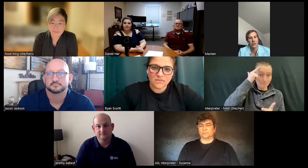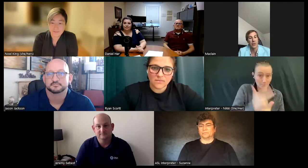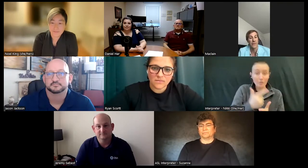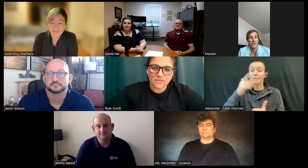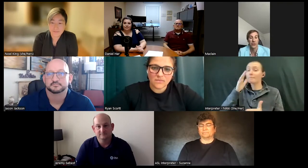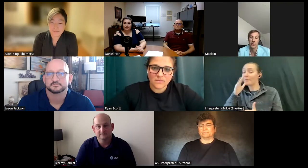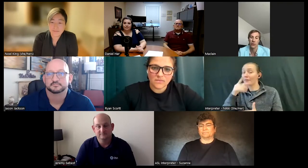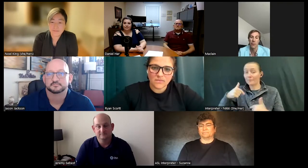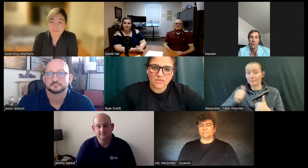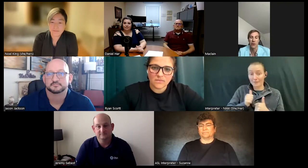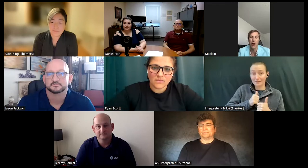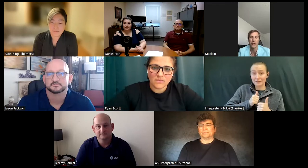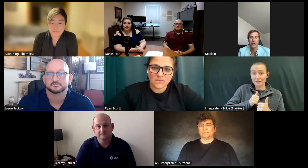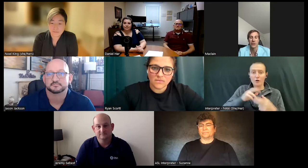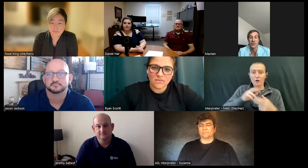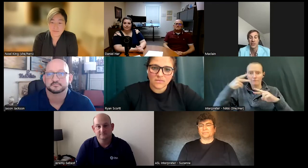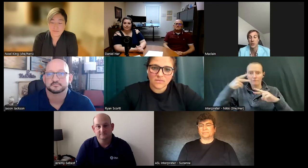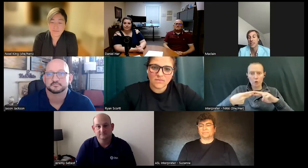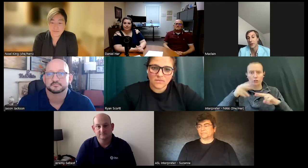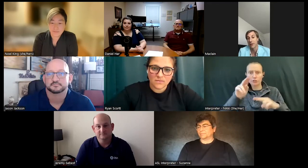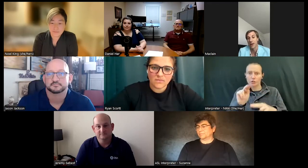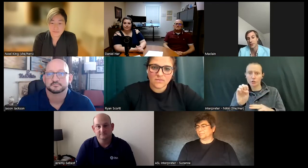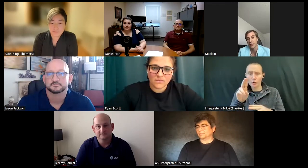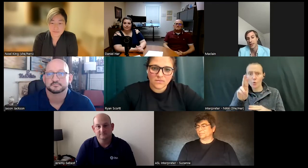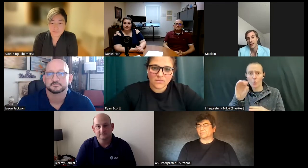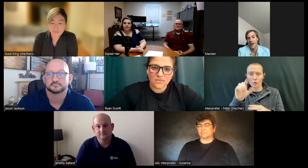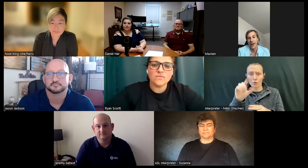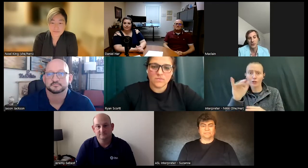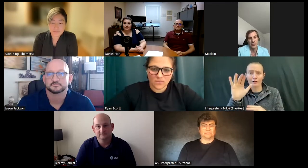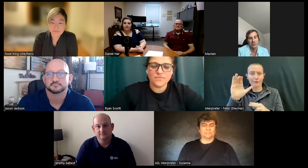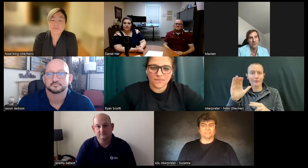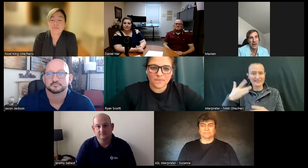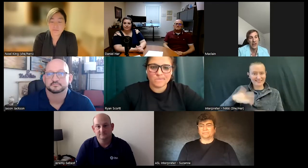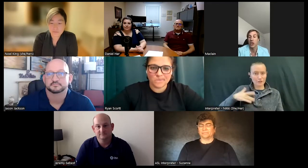loss which is a reverse neurological sensory hearing loss, which is very